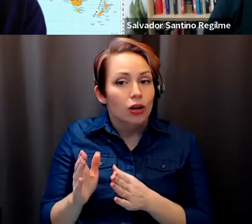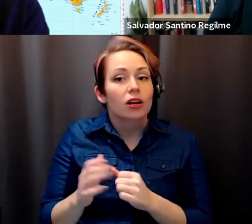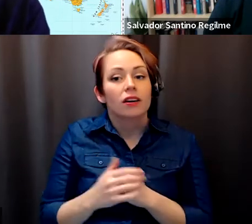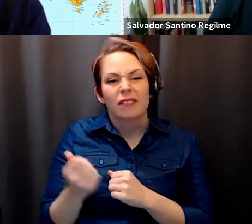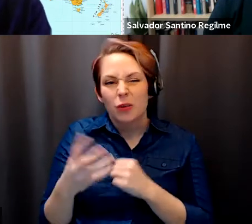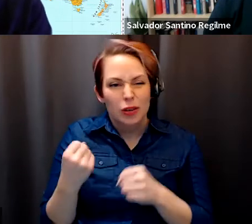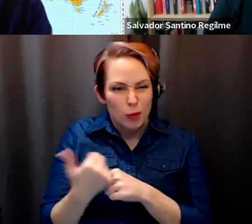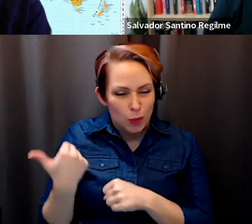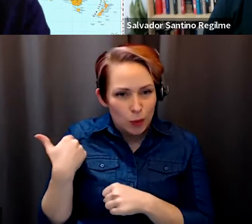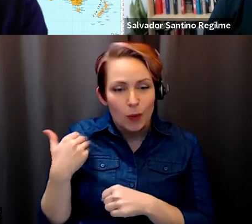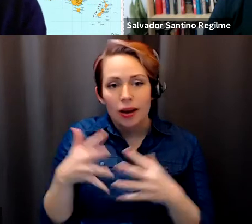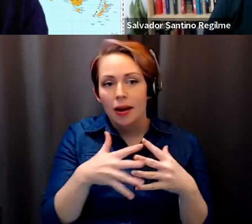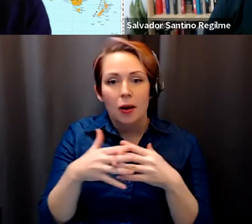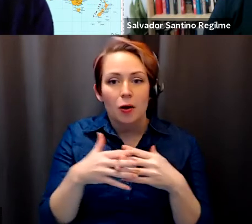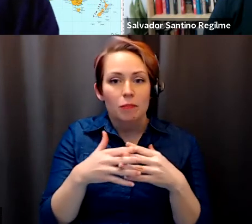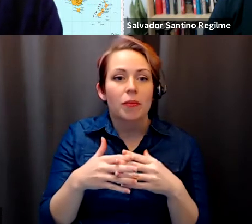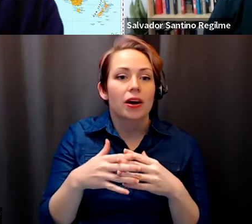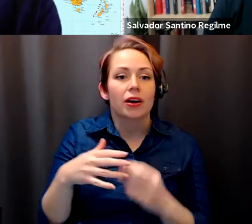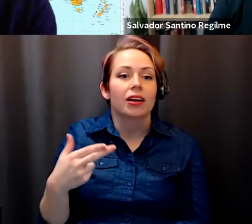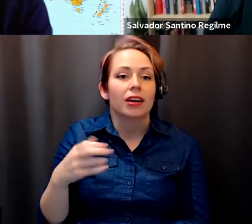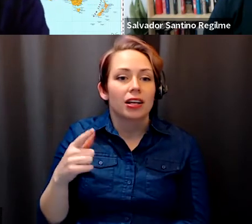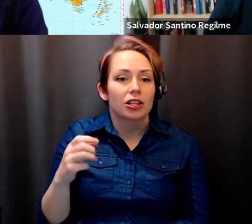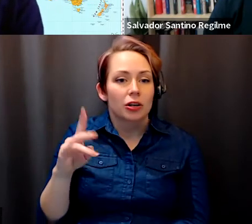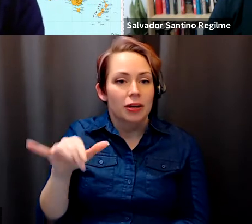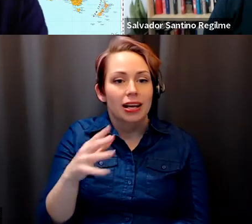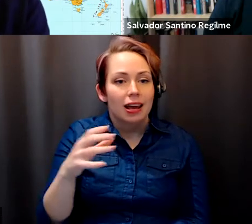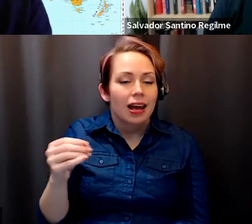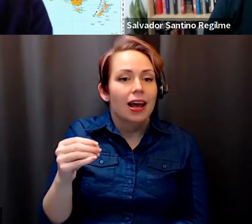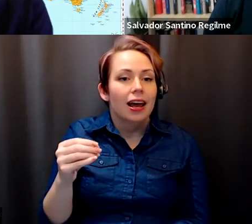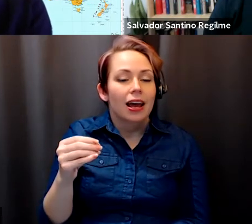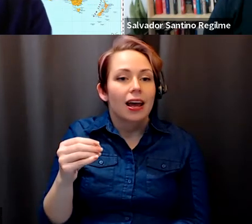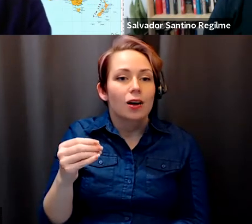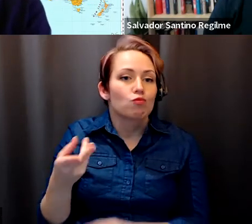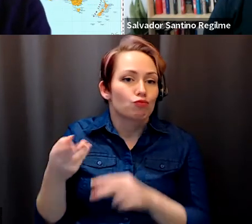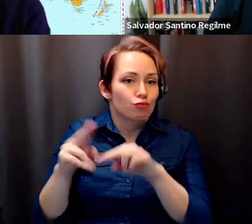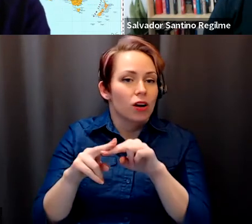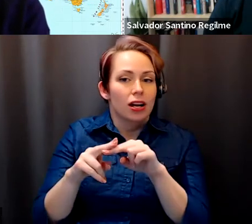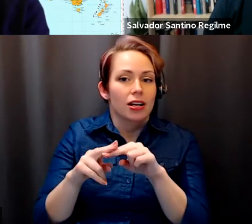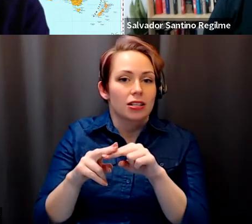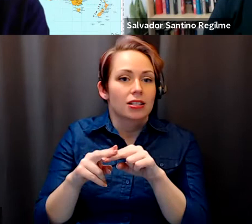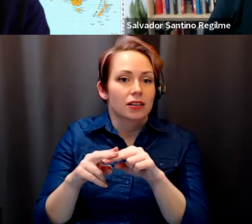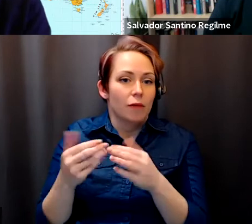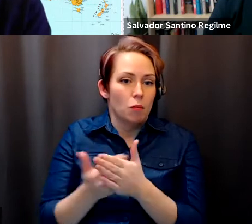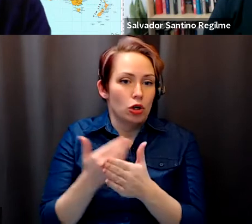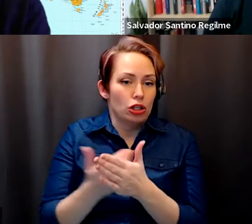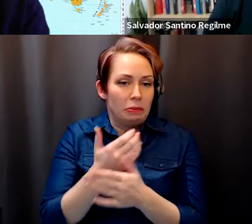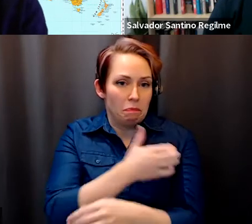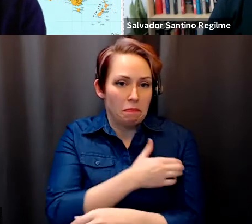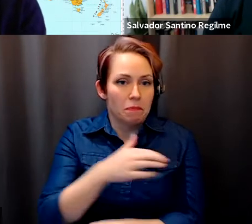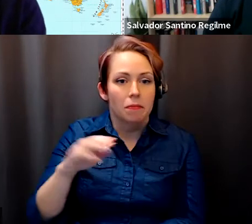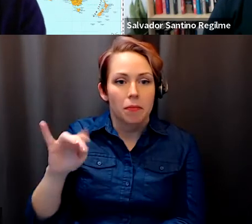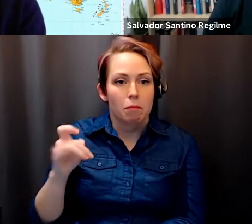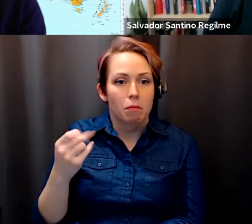Paul Gellert: entitled American hegemony and the rise of emerging powers, I think his work also fits with what I was saying about the Co sponsors of this series and.